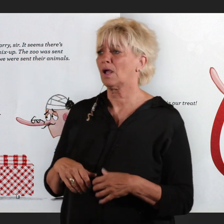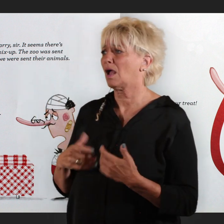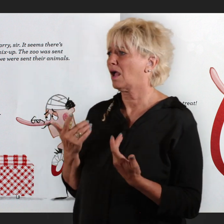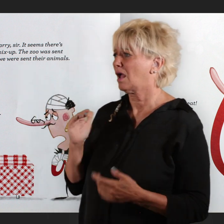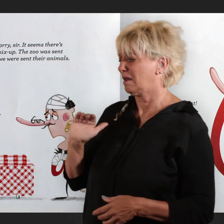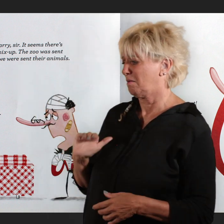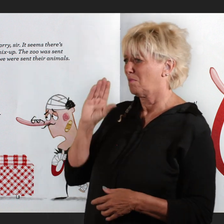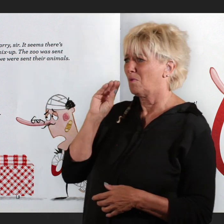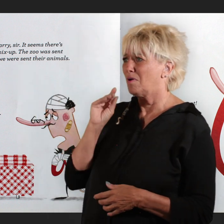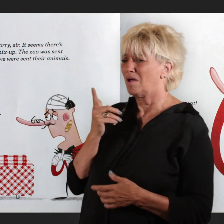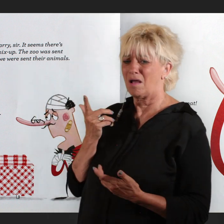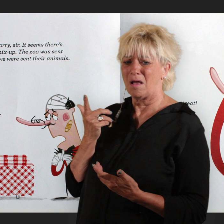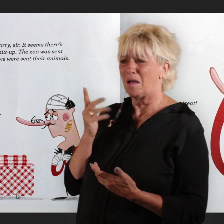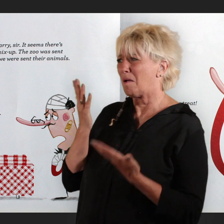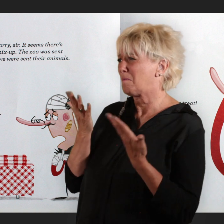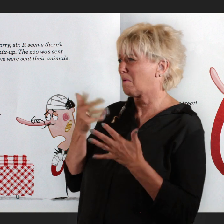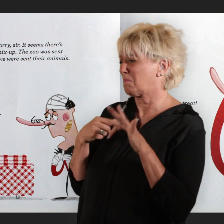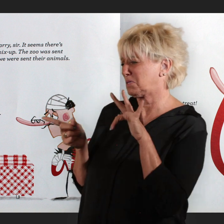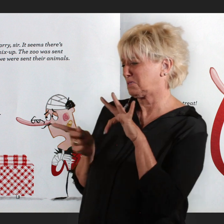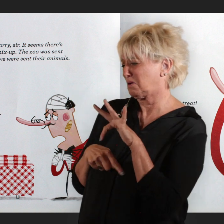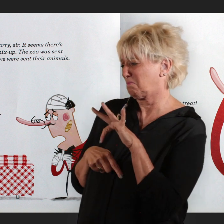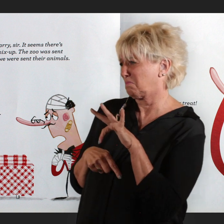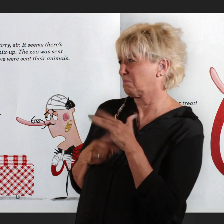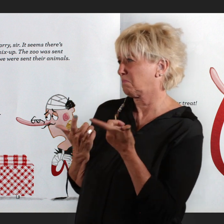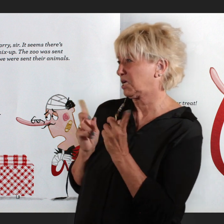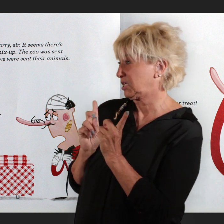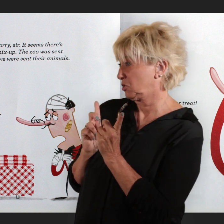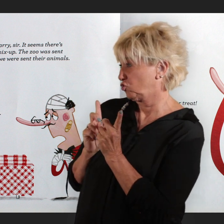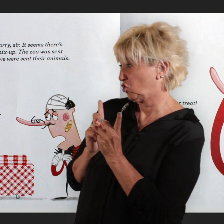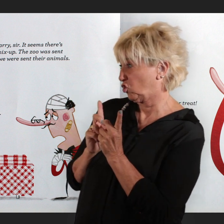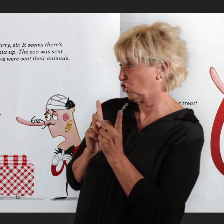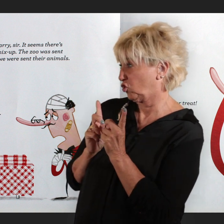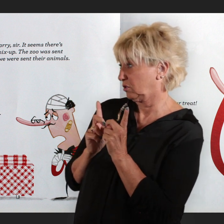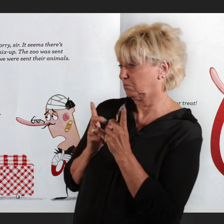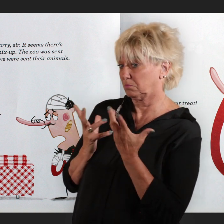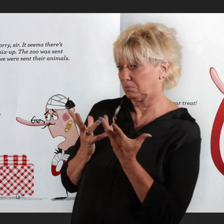Let's skip the soup. Maybe dessert?